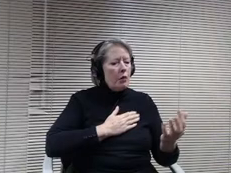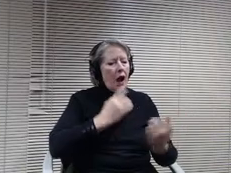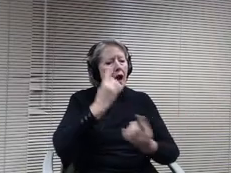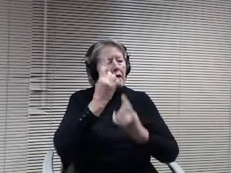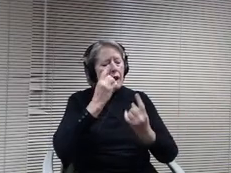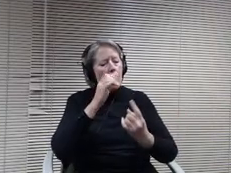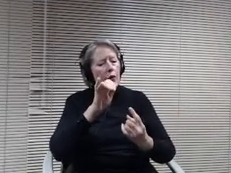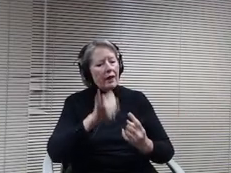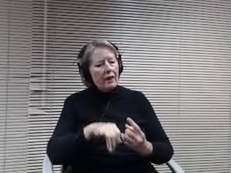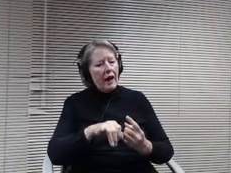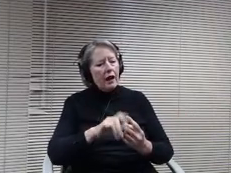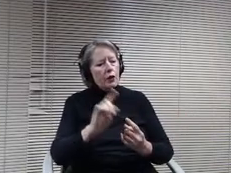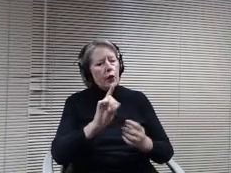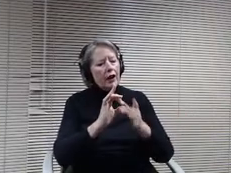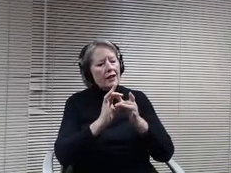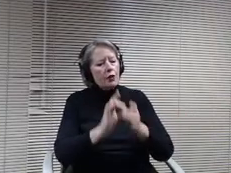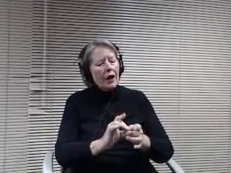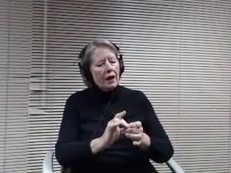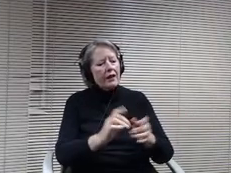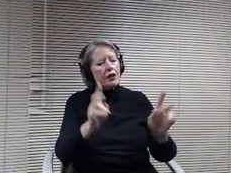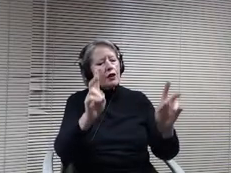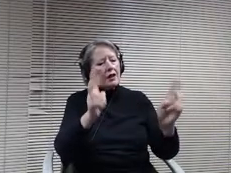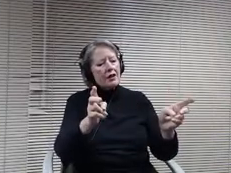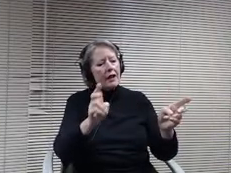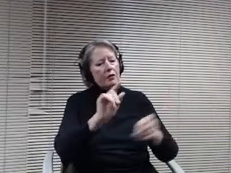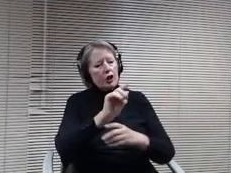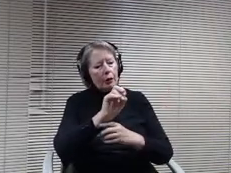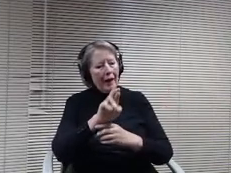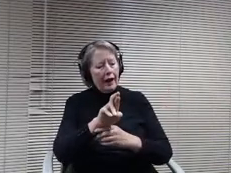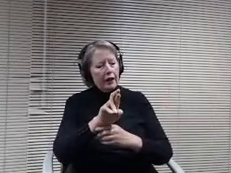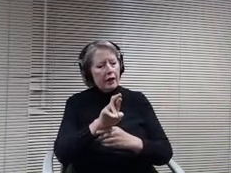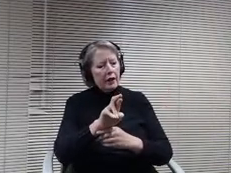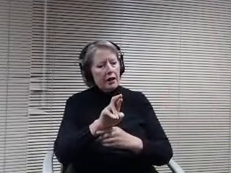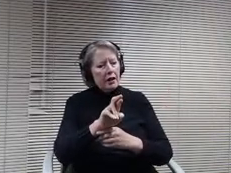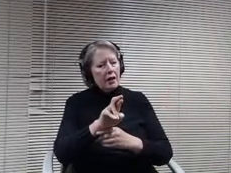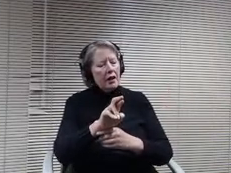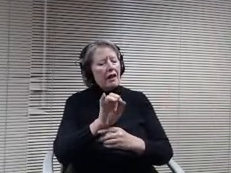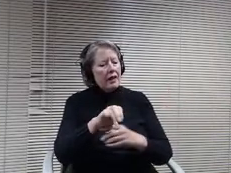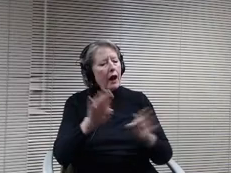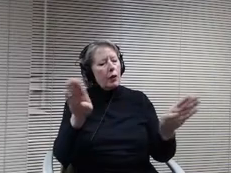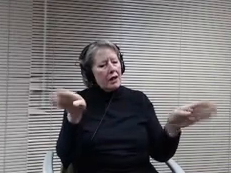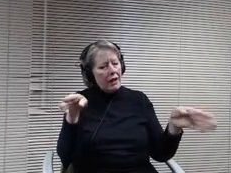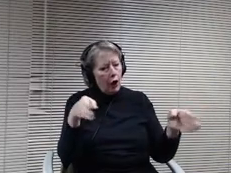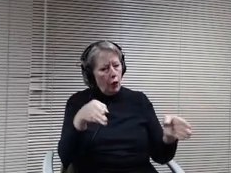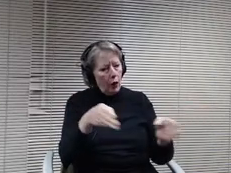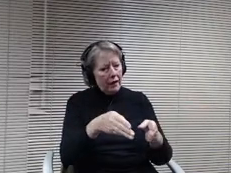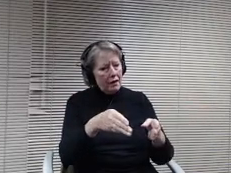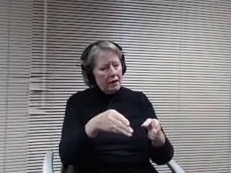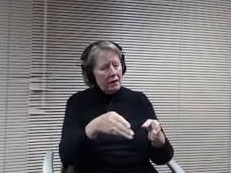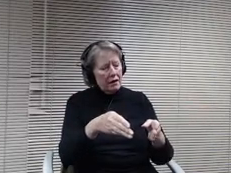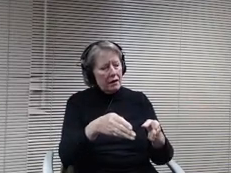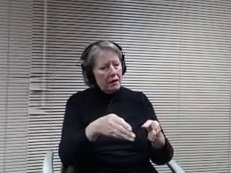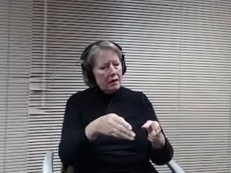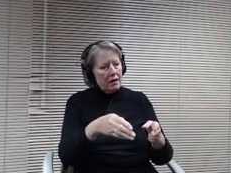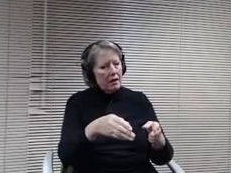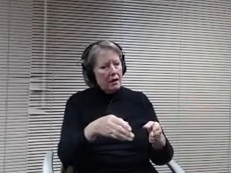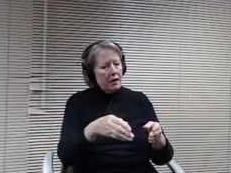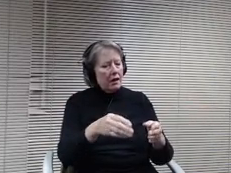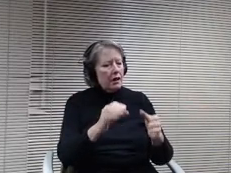subject matter would help narrow that down so where it's appropriate and relevant to the discussion, making sure that you include the culprit.